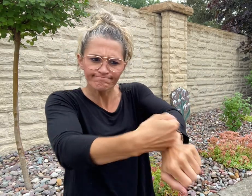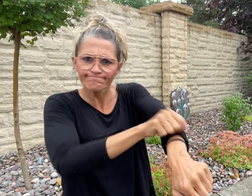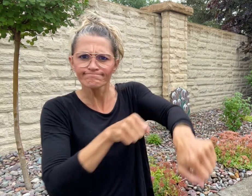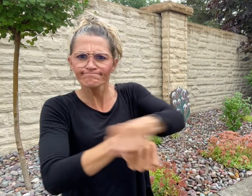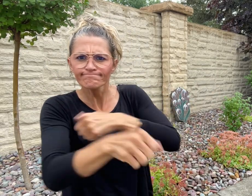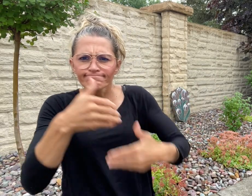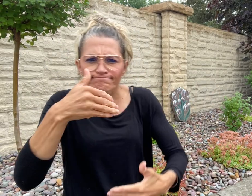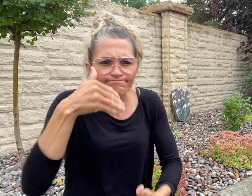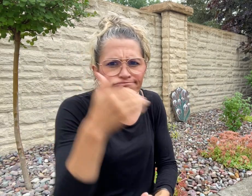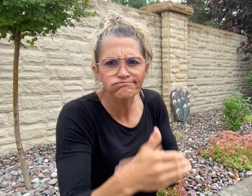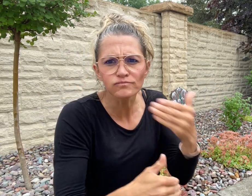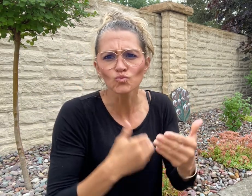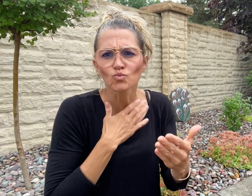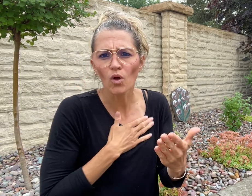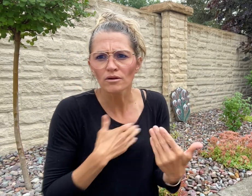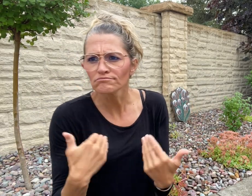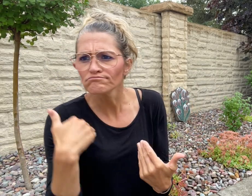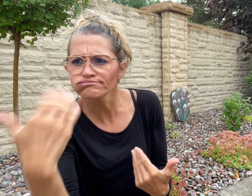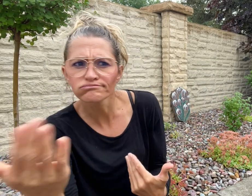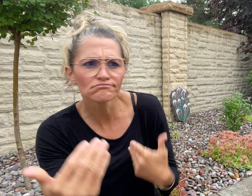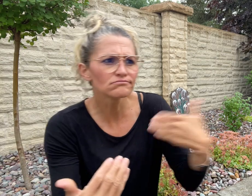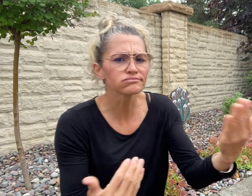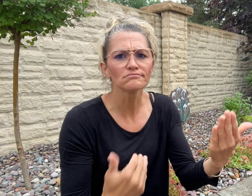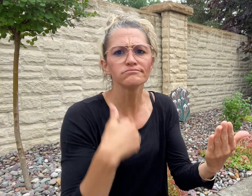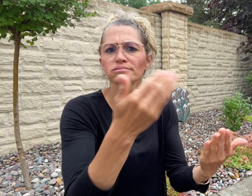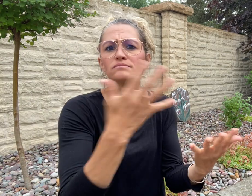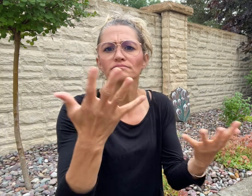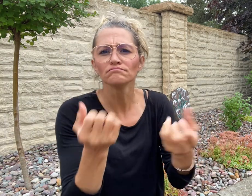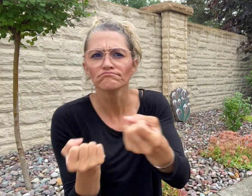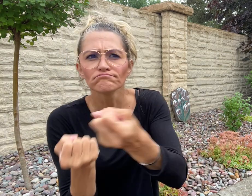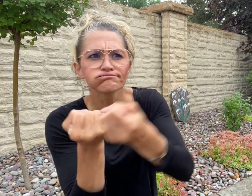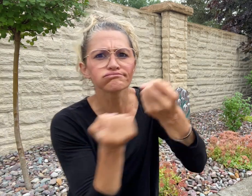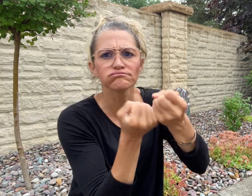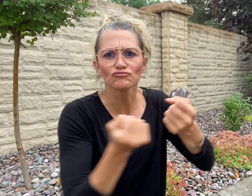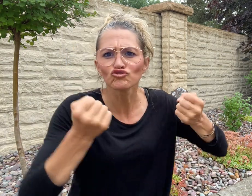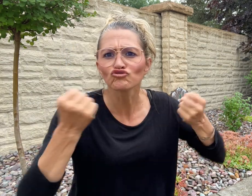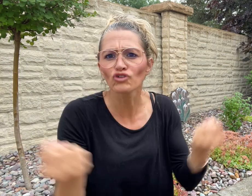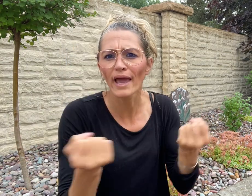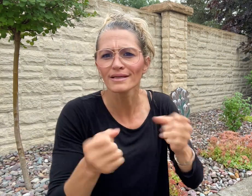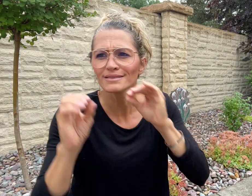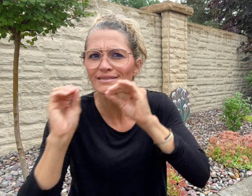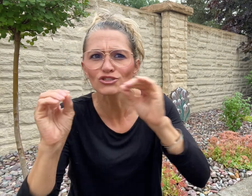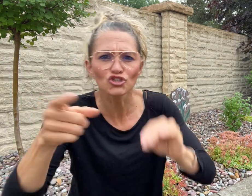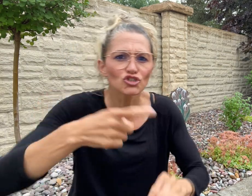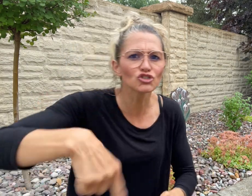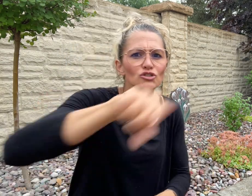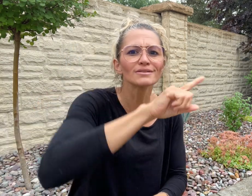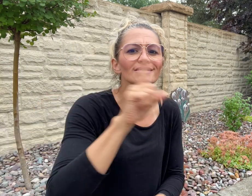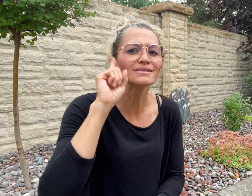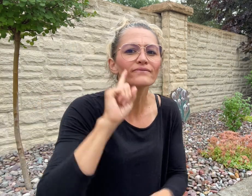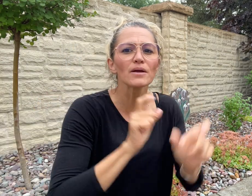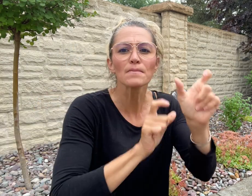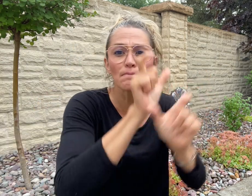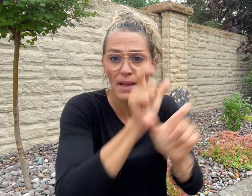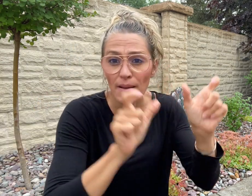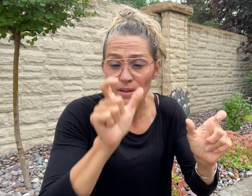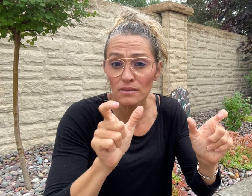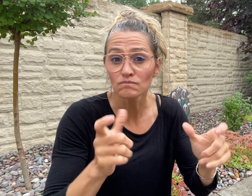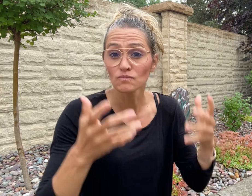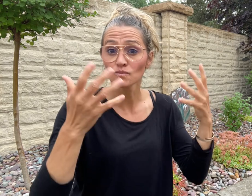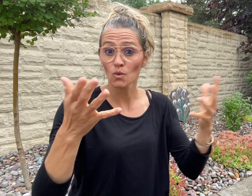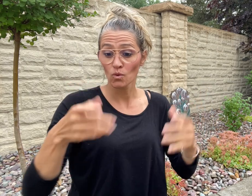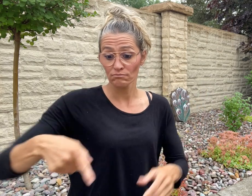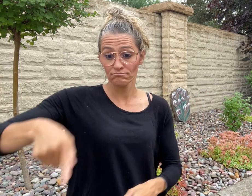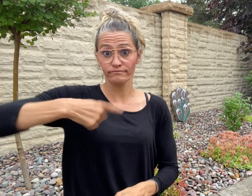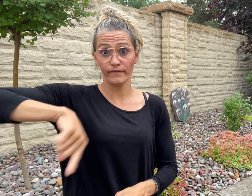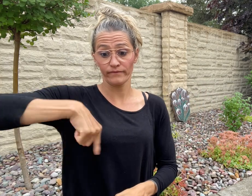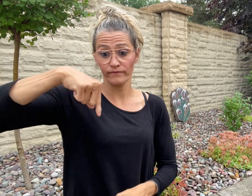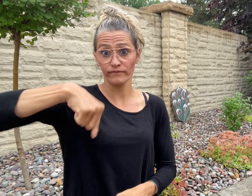incentives on offer to sponsor training for Deaf people